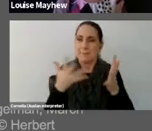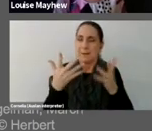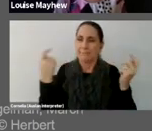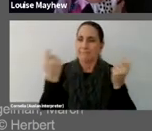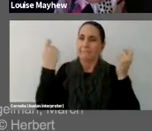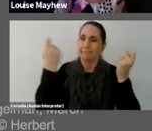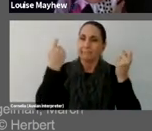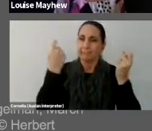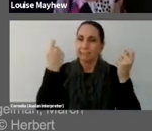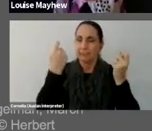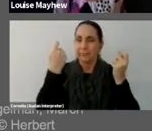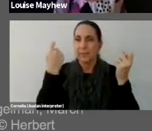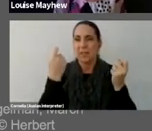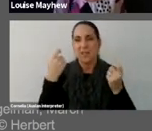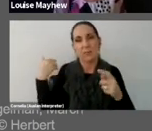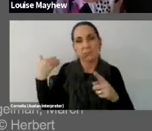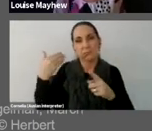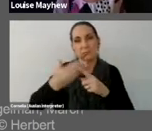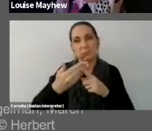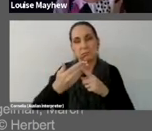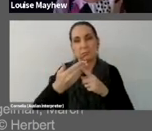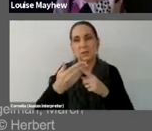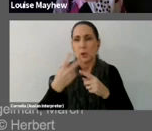that had been running for two years at this point in time.